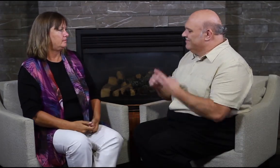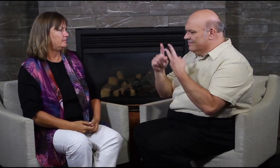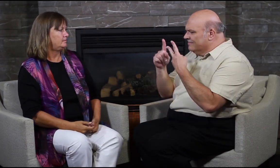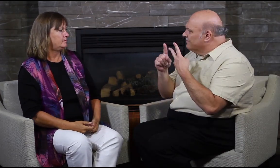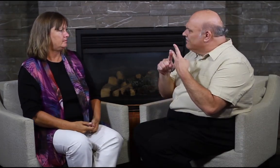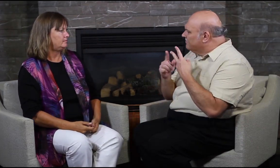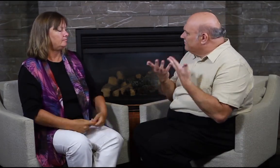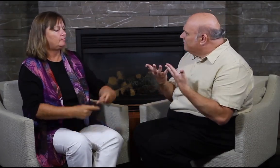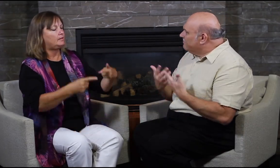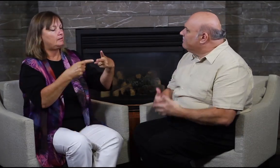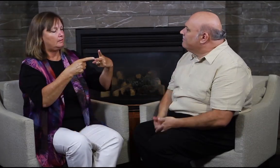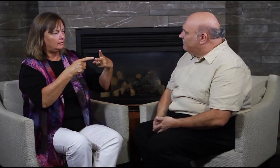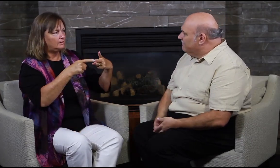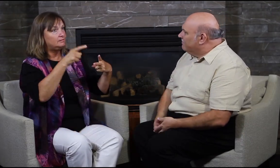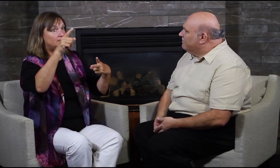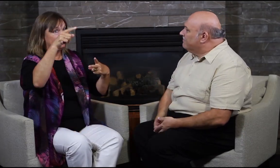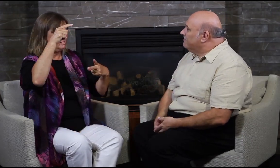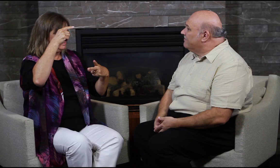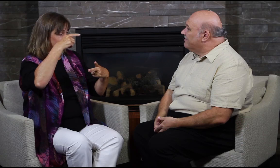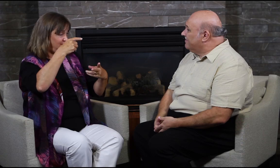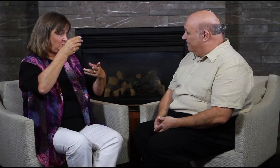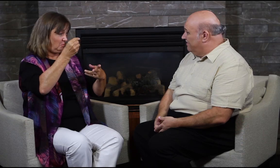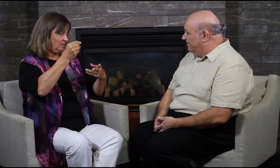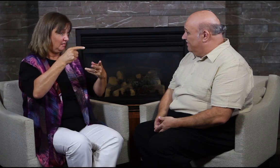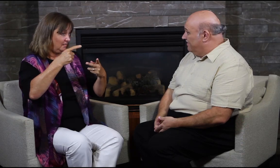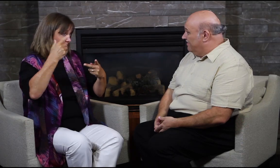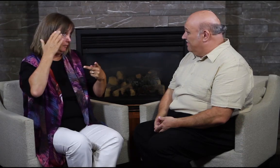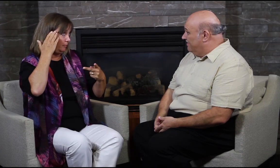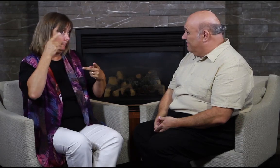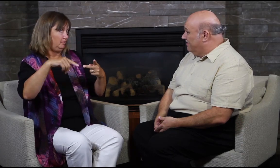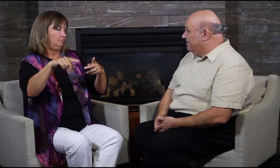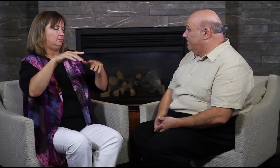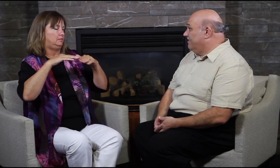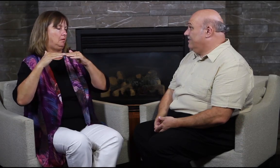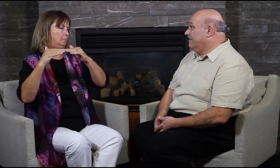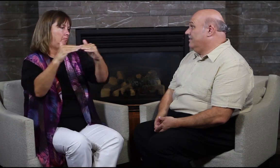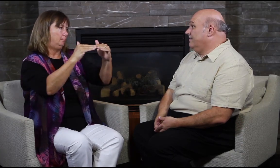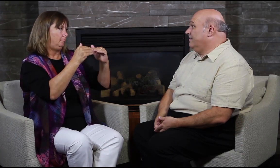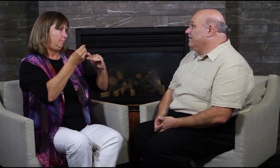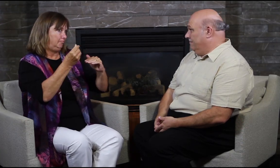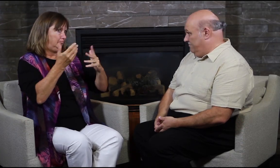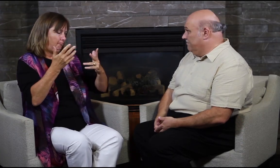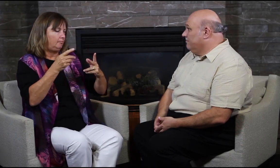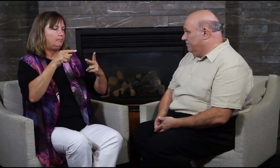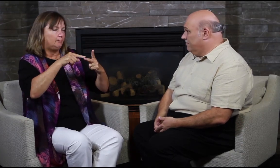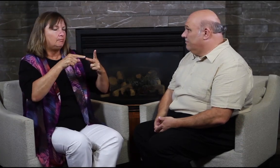And what is the second thing? Just like the other museums, the second issue